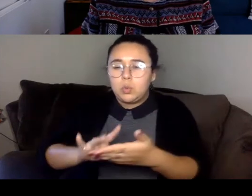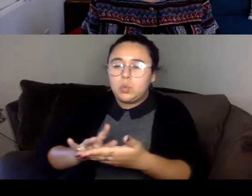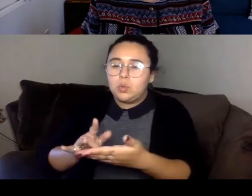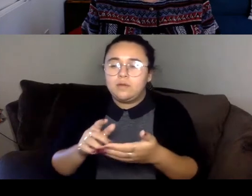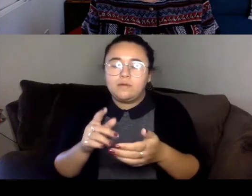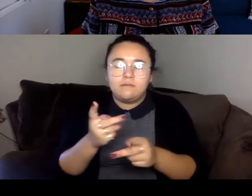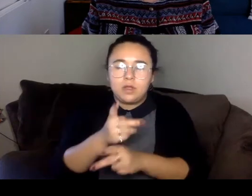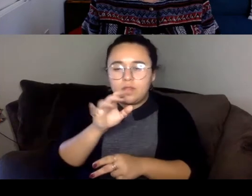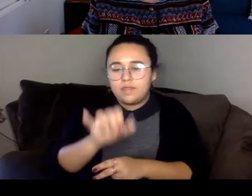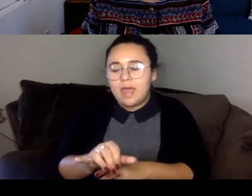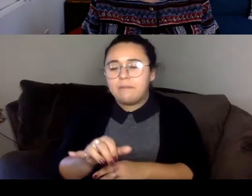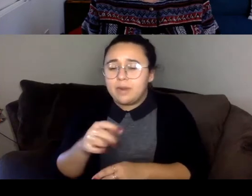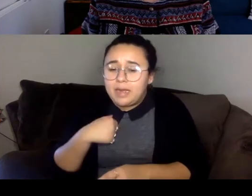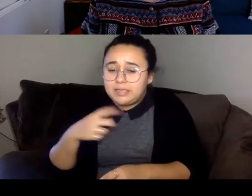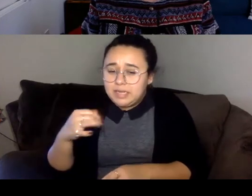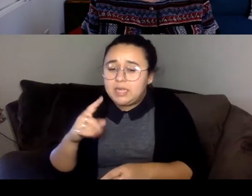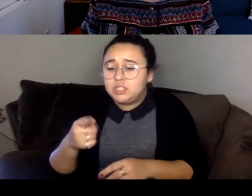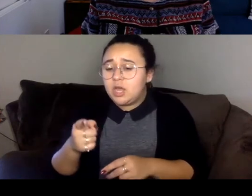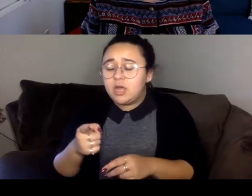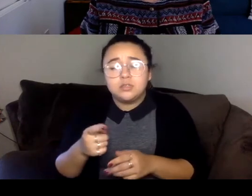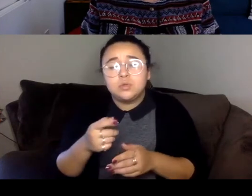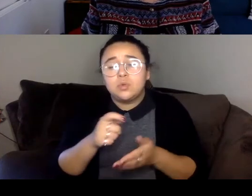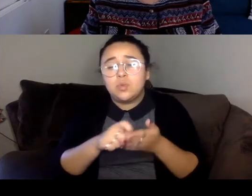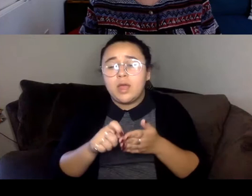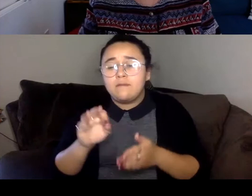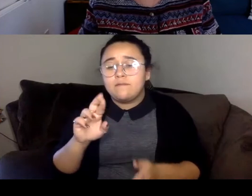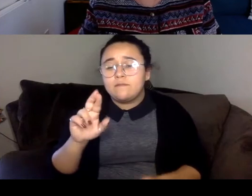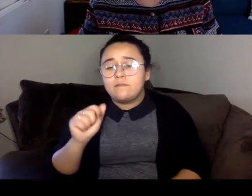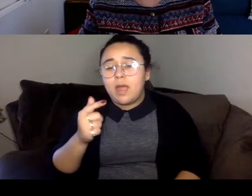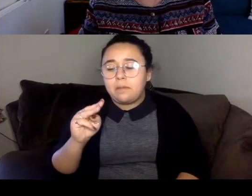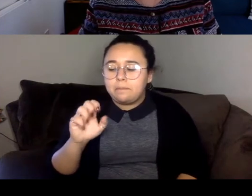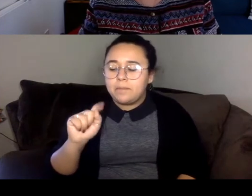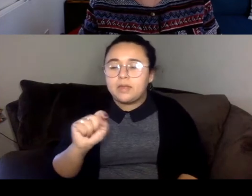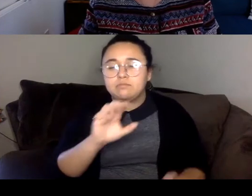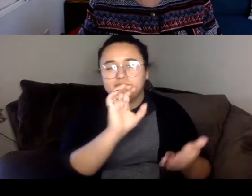allowing myself to trust my intuition and how I arranged them.